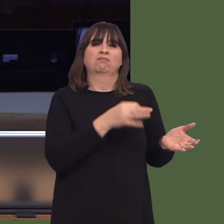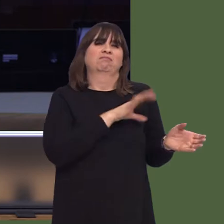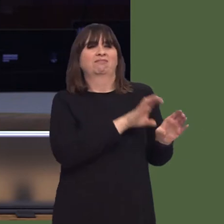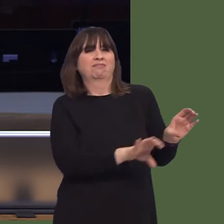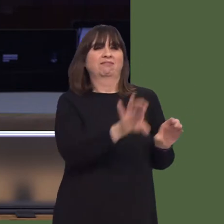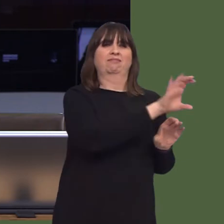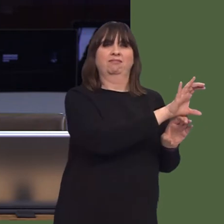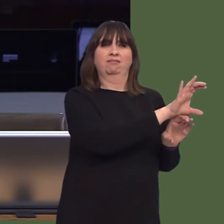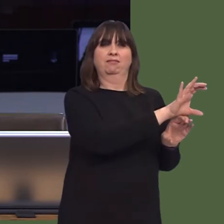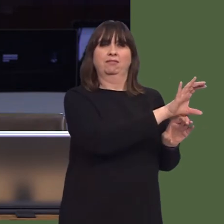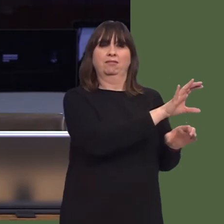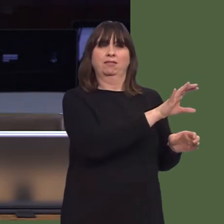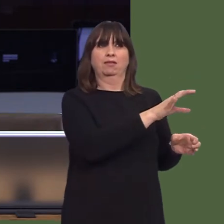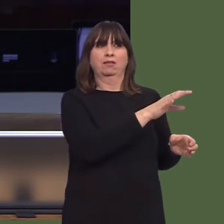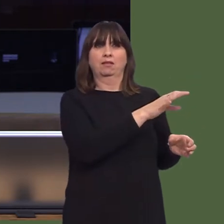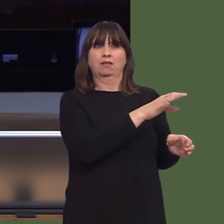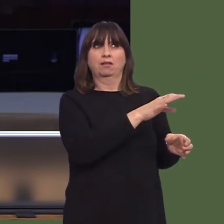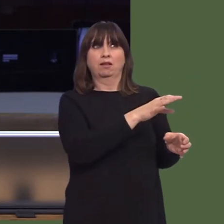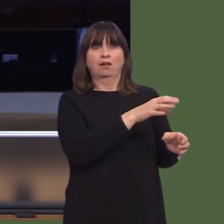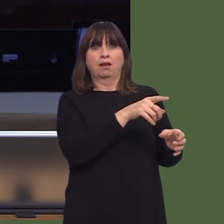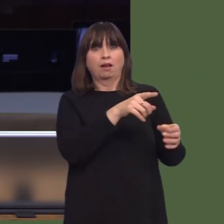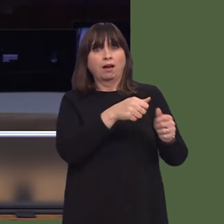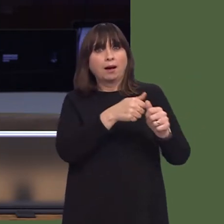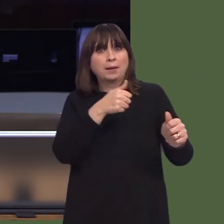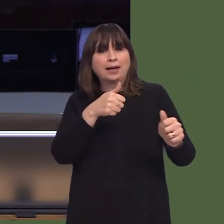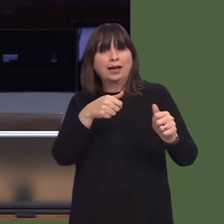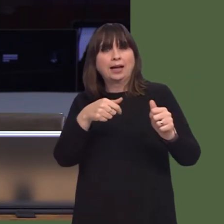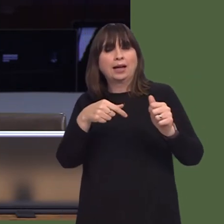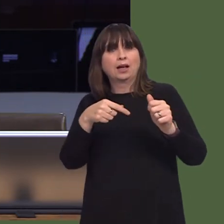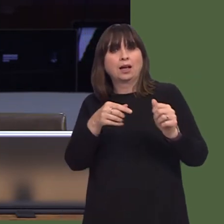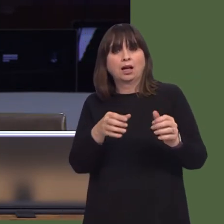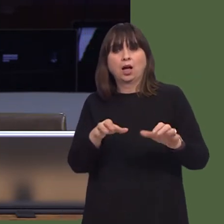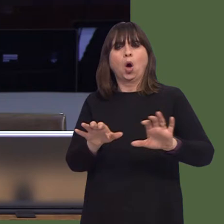Carwyn Jones AM: Can I thank my colleague for that question?